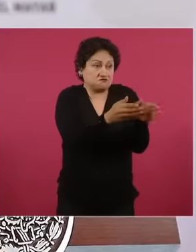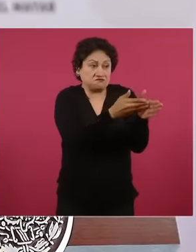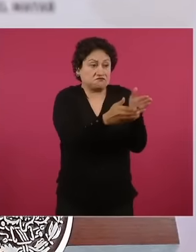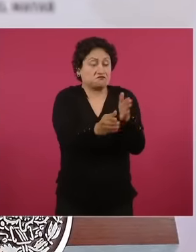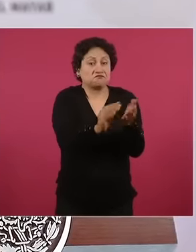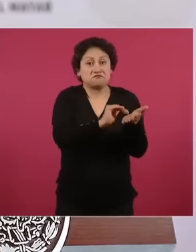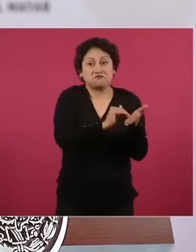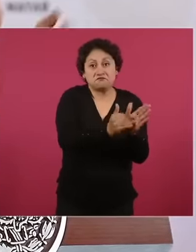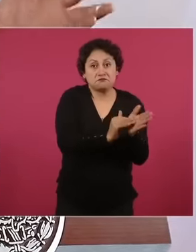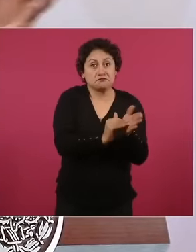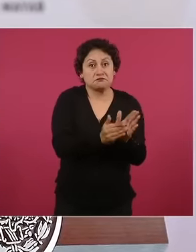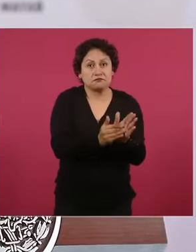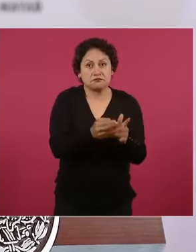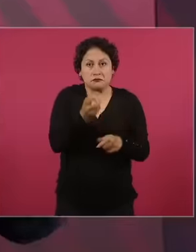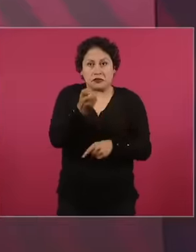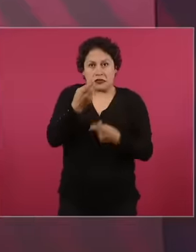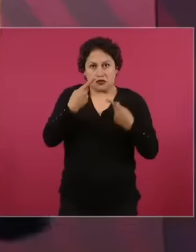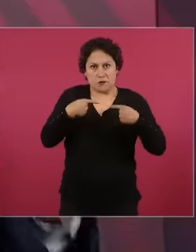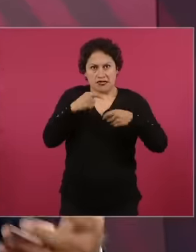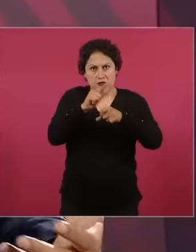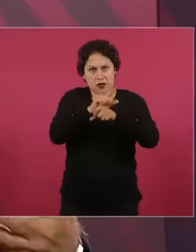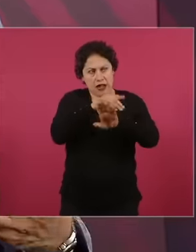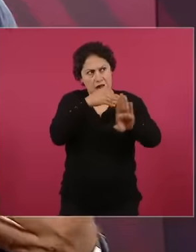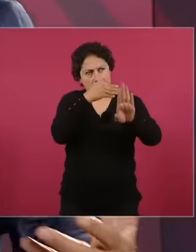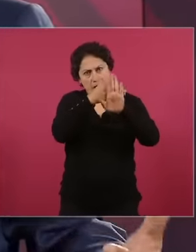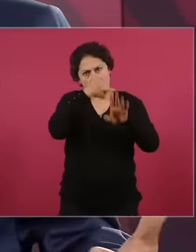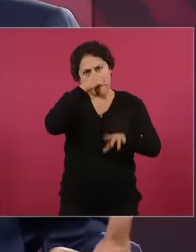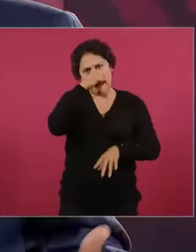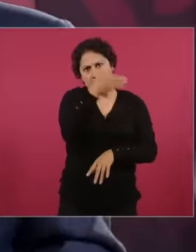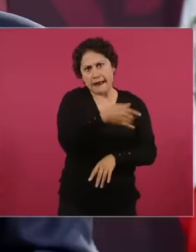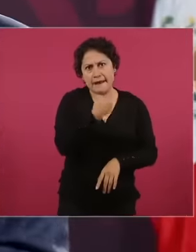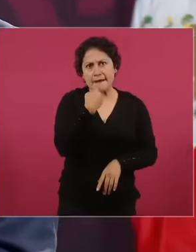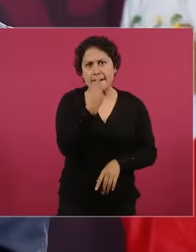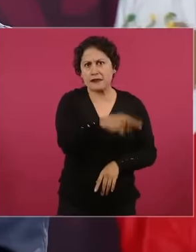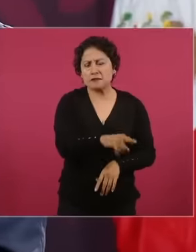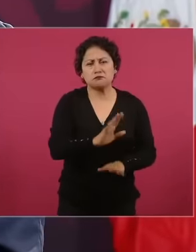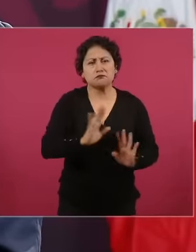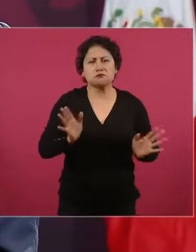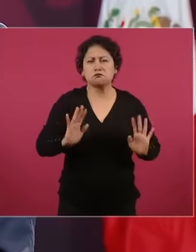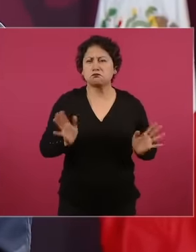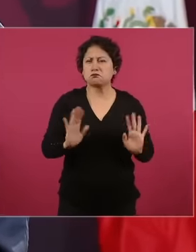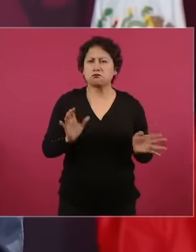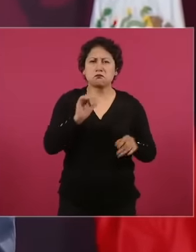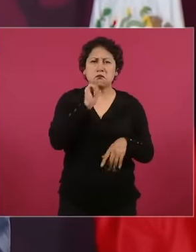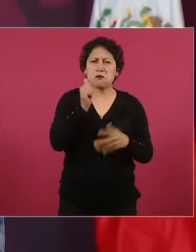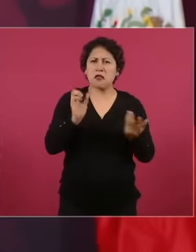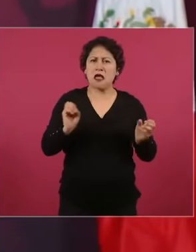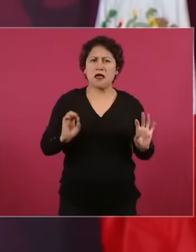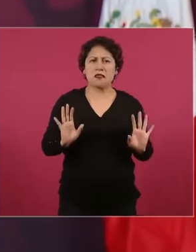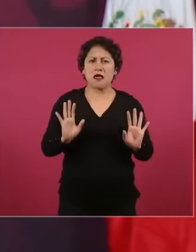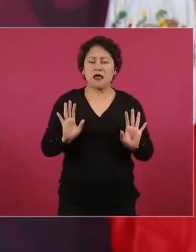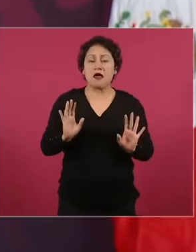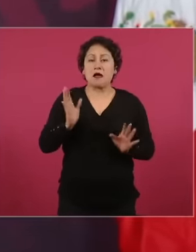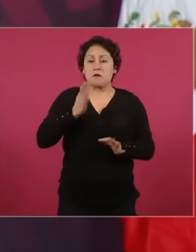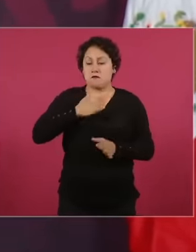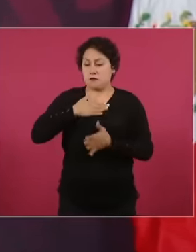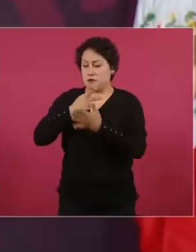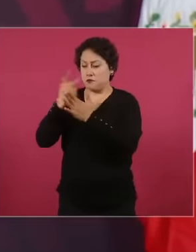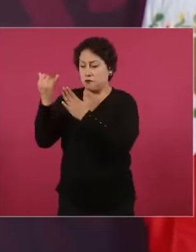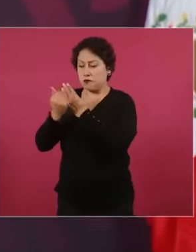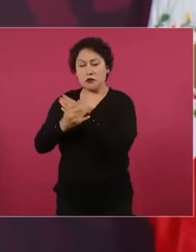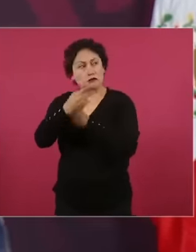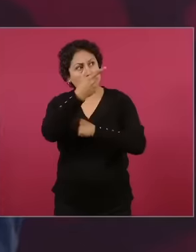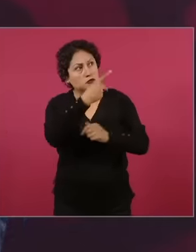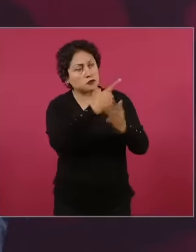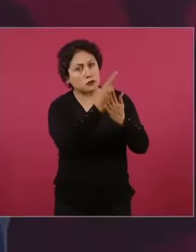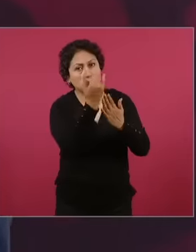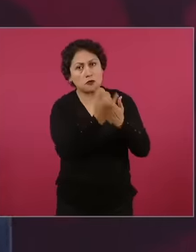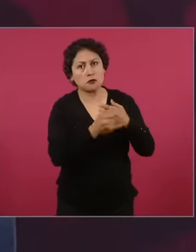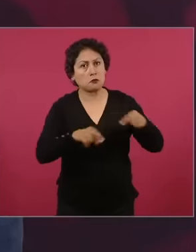an insult that is to say we are defending different conflicting projects you are defending a